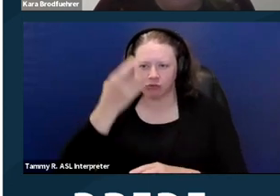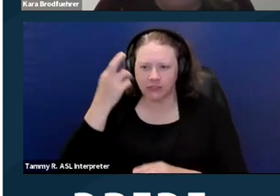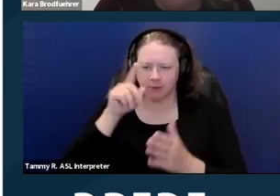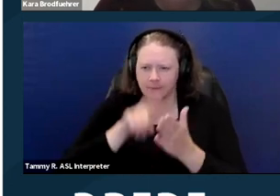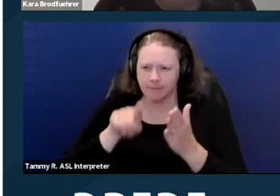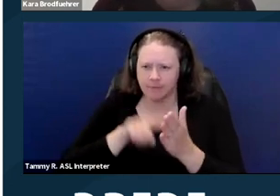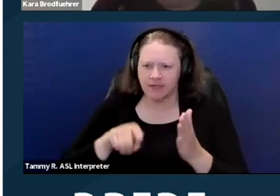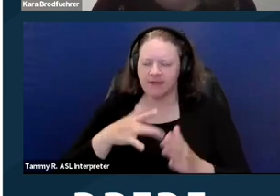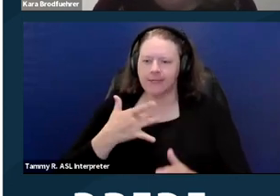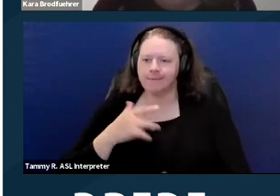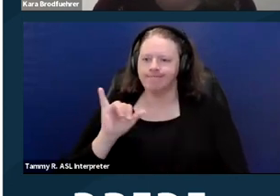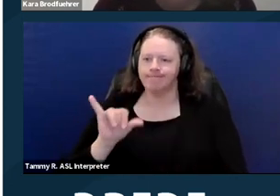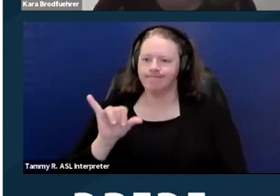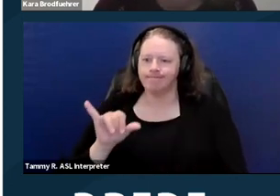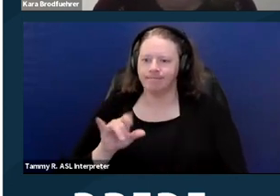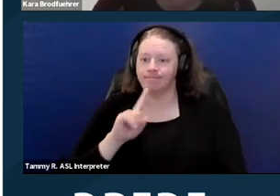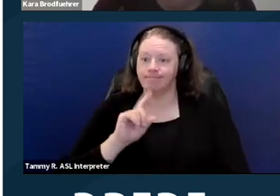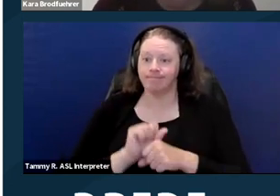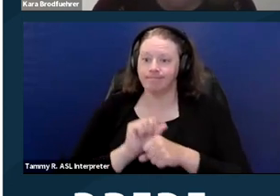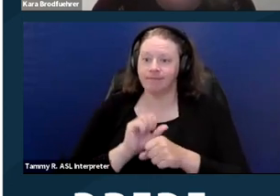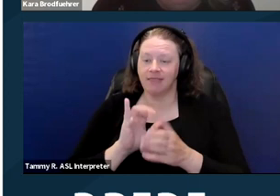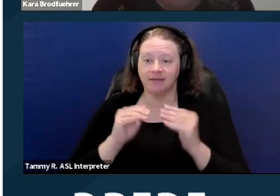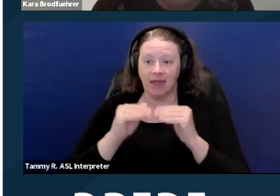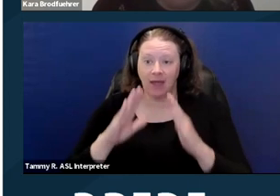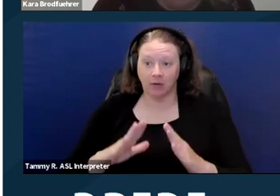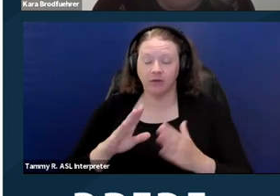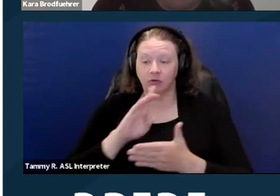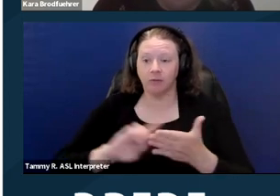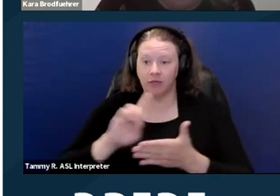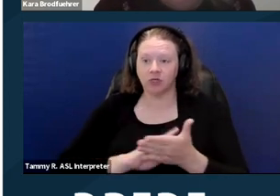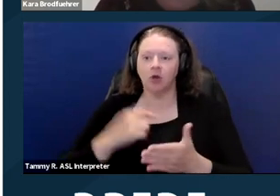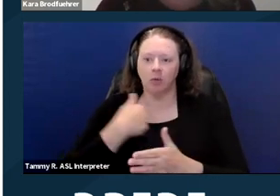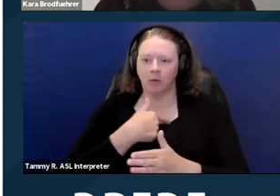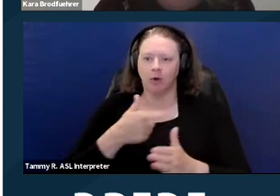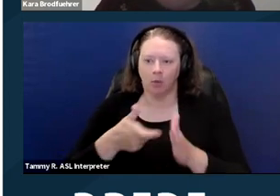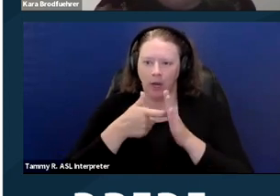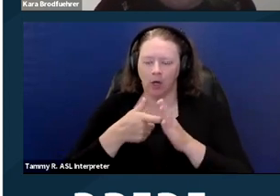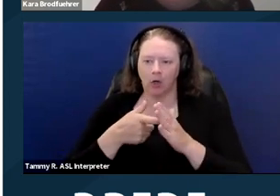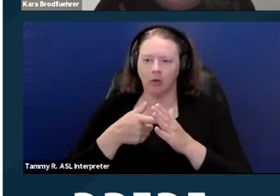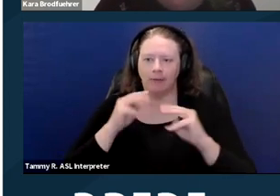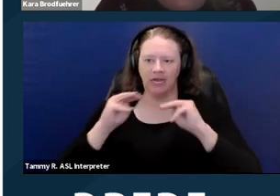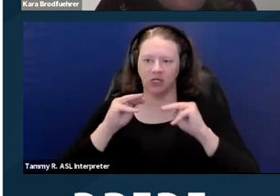"Oh hey, this is housing discrimination," then we do have to mediate the complaint. But at this point, it's voluntary.